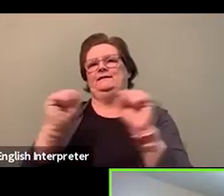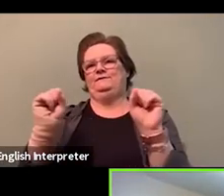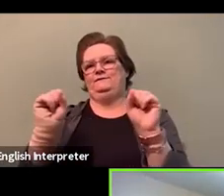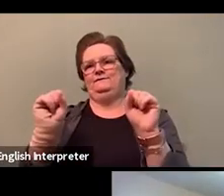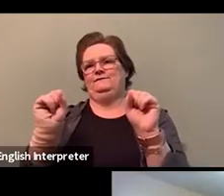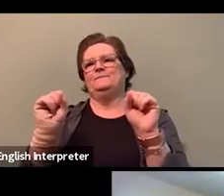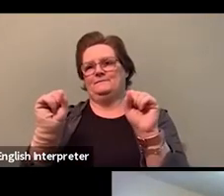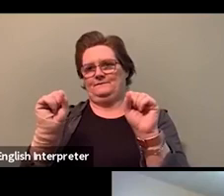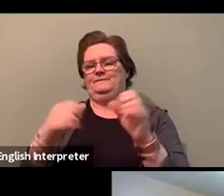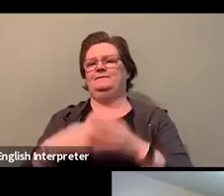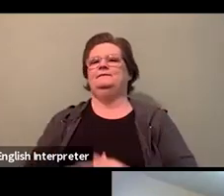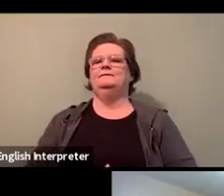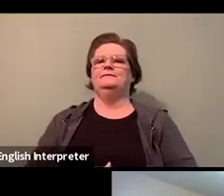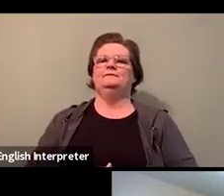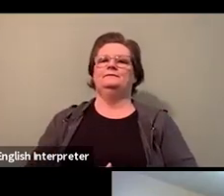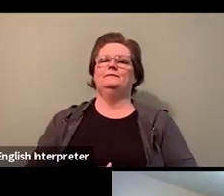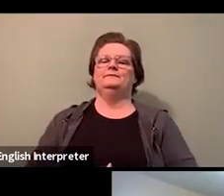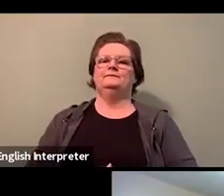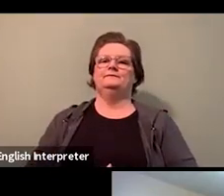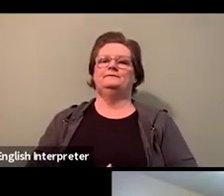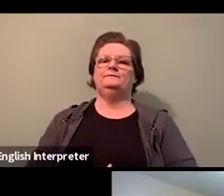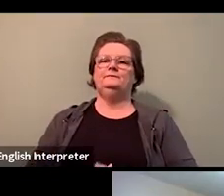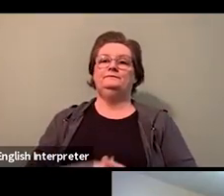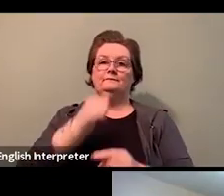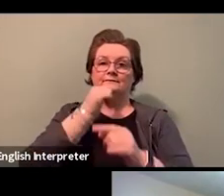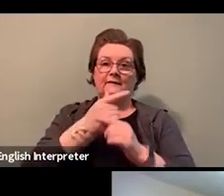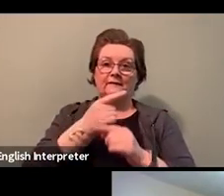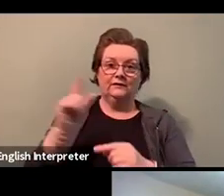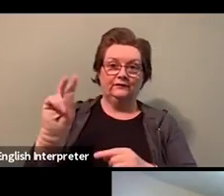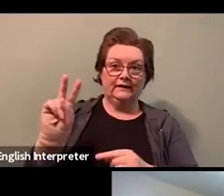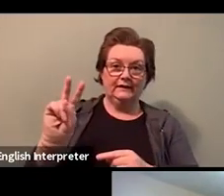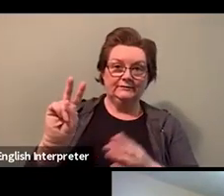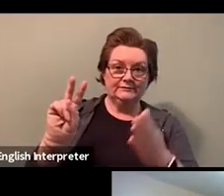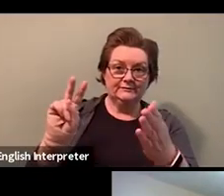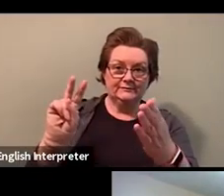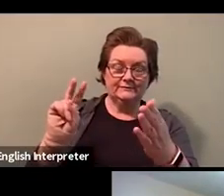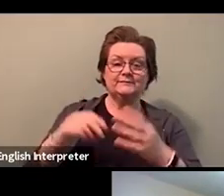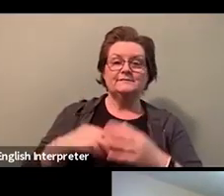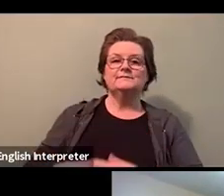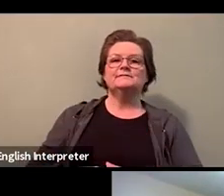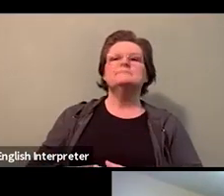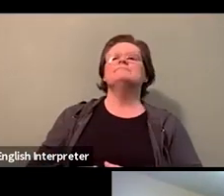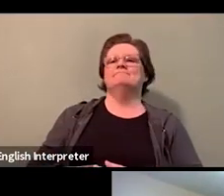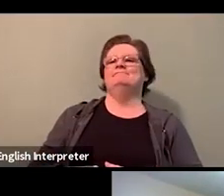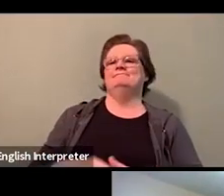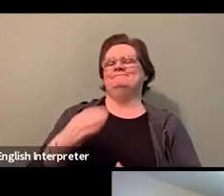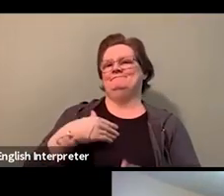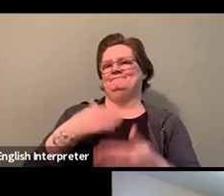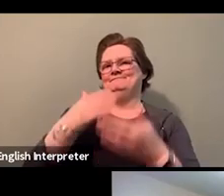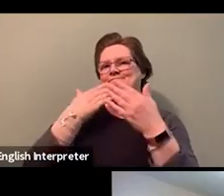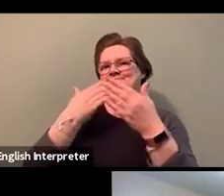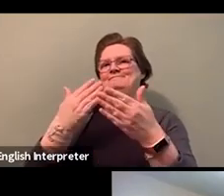Thank you, Sharon. So and I'll also close by saying what Sharon just said.